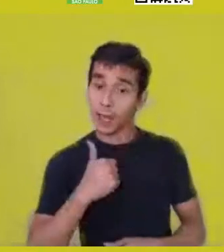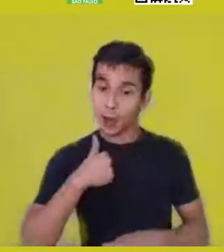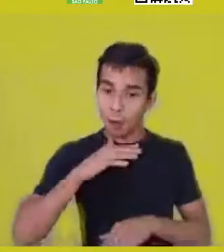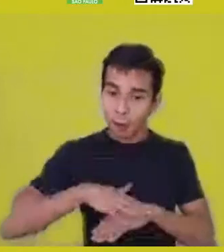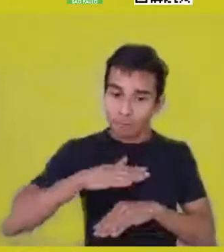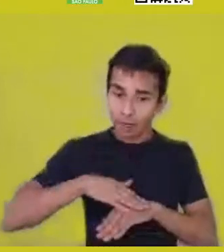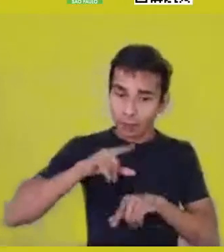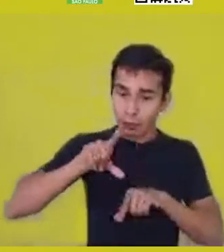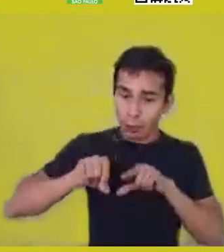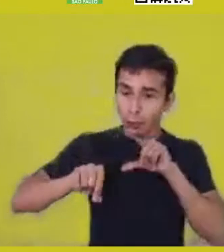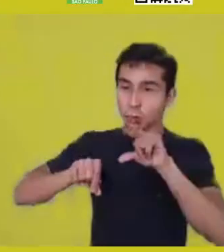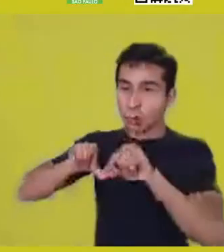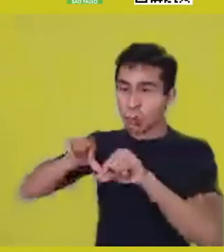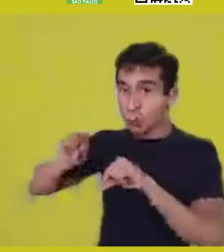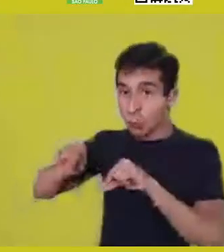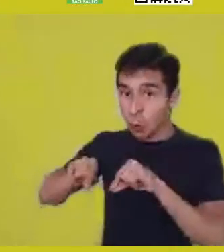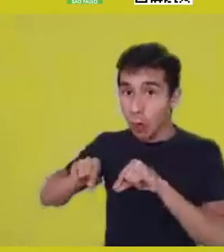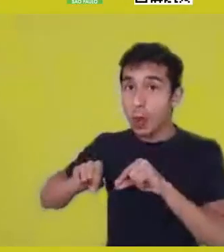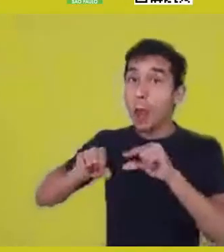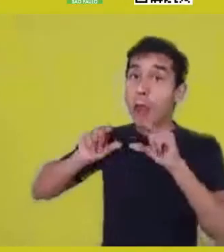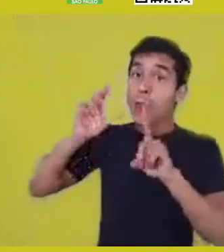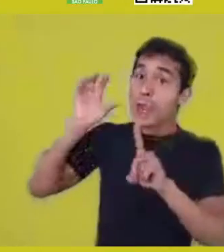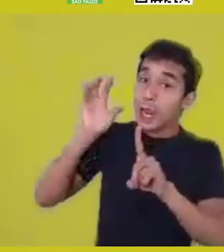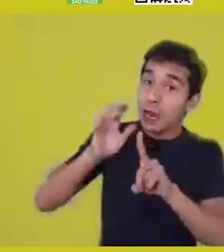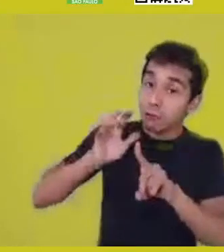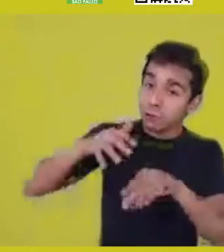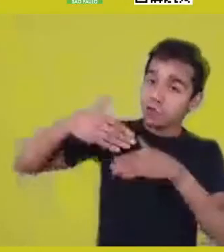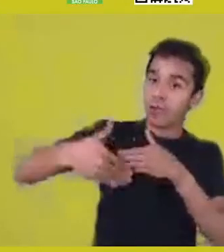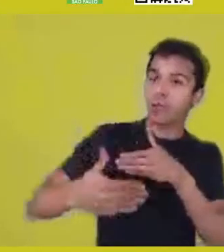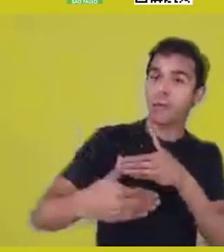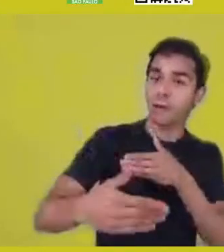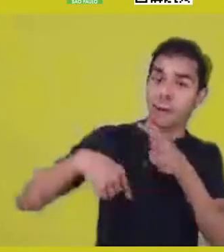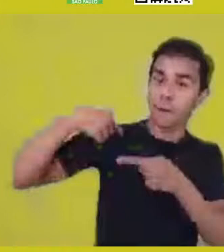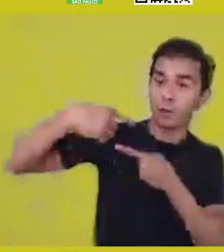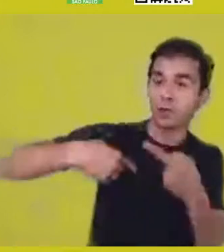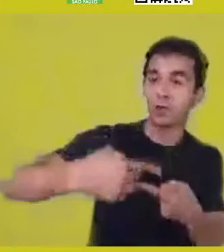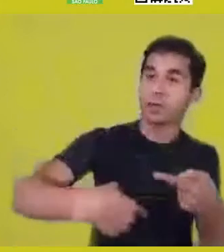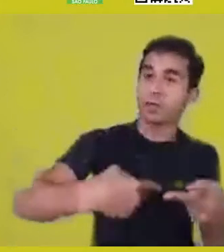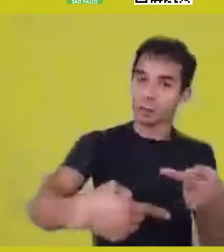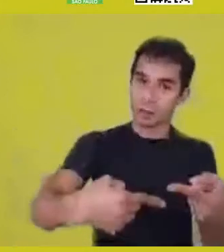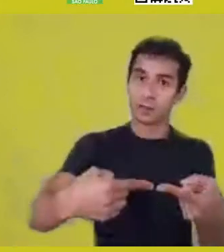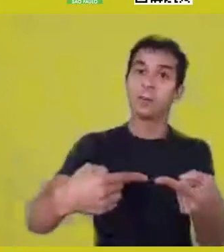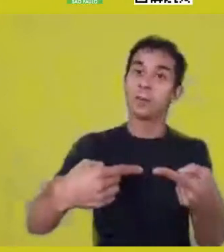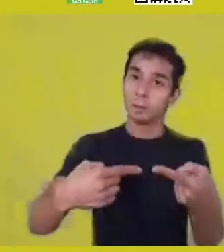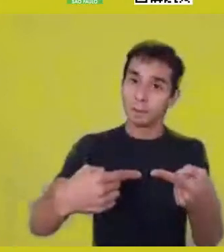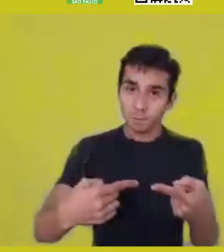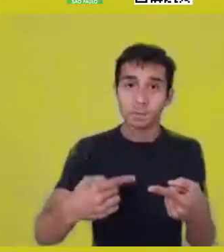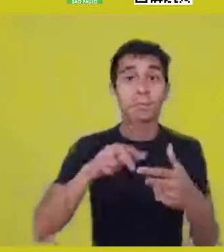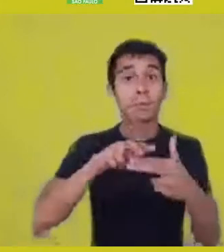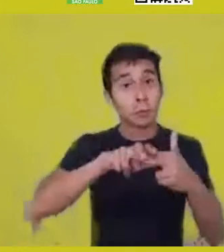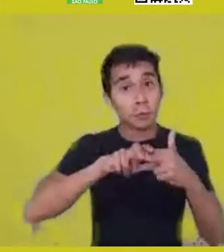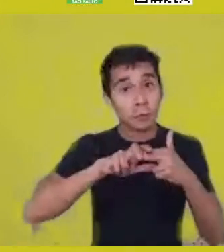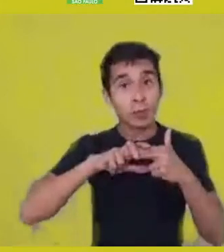exactly because of this connection I mentioned with the cosmos, which builds reality as a whole. In that